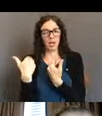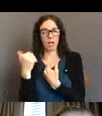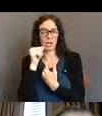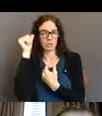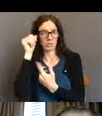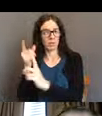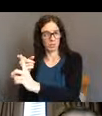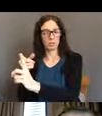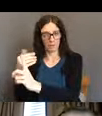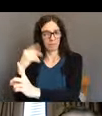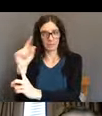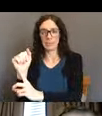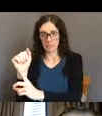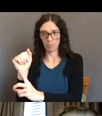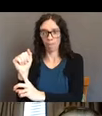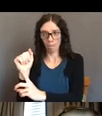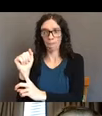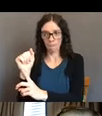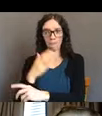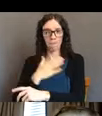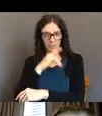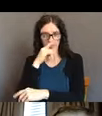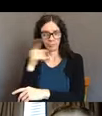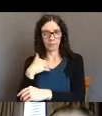And, as we heard in the news stories and,